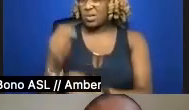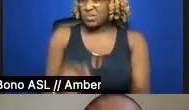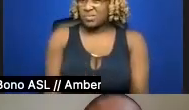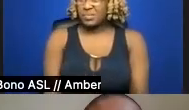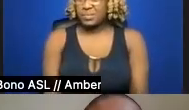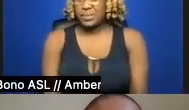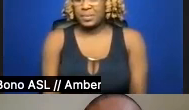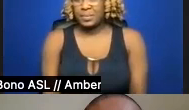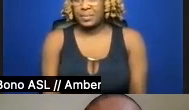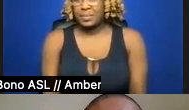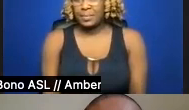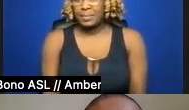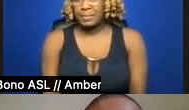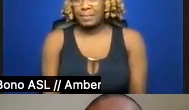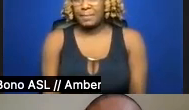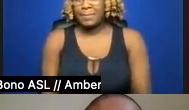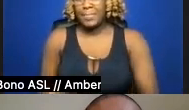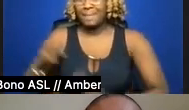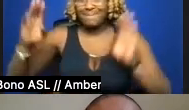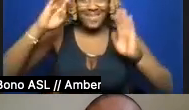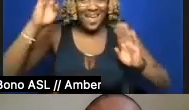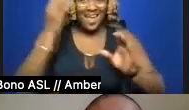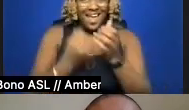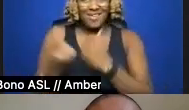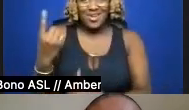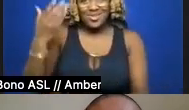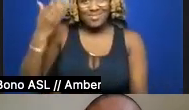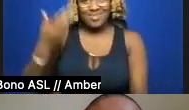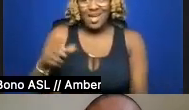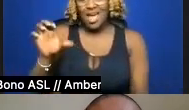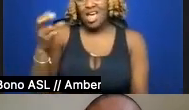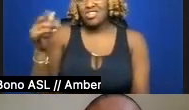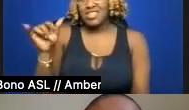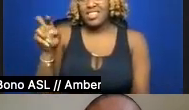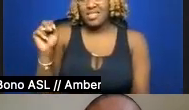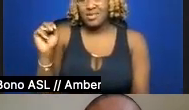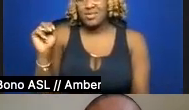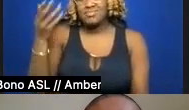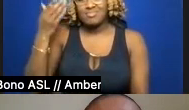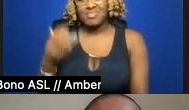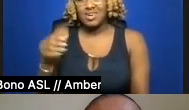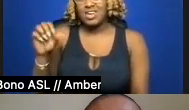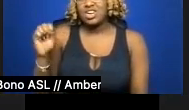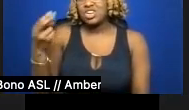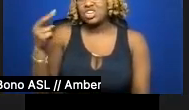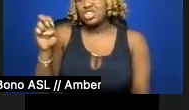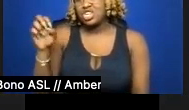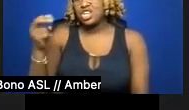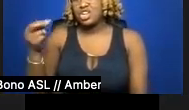Hi everyone, I am Chrysanthemum. I use she/her pronouns, and I am delighted to be celebrating